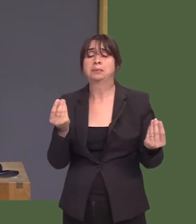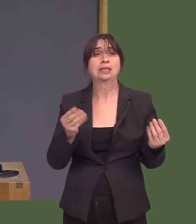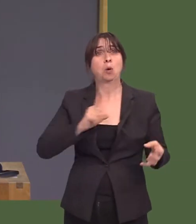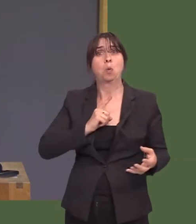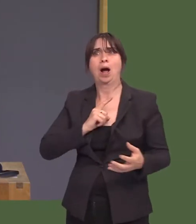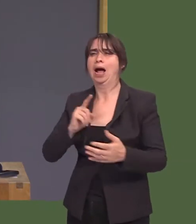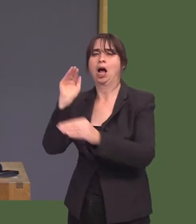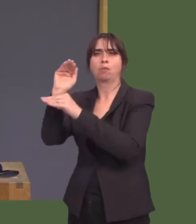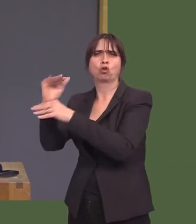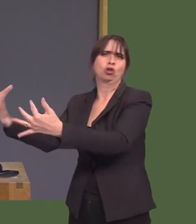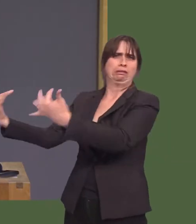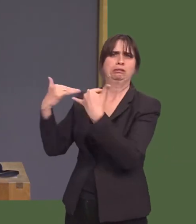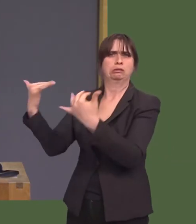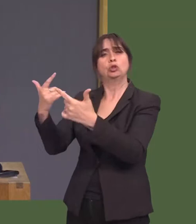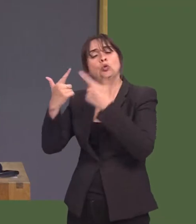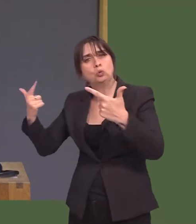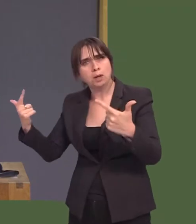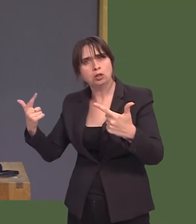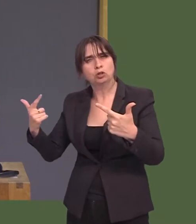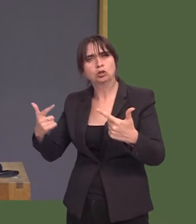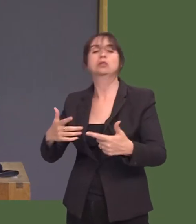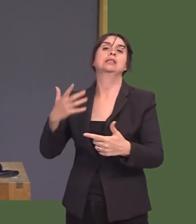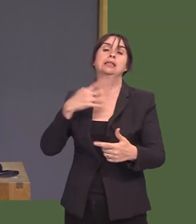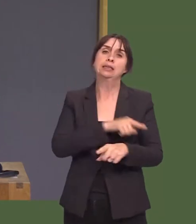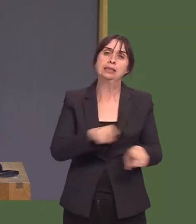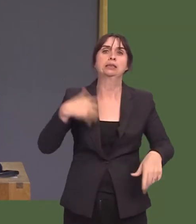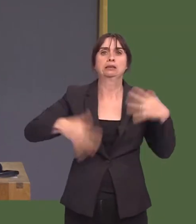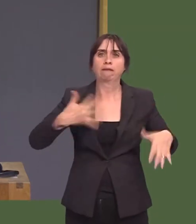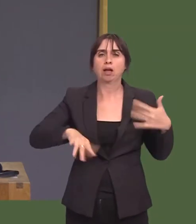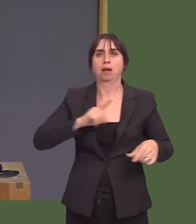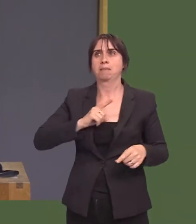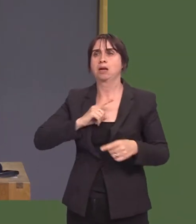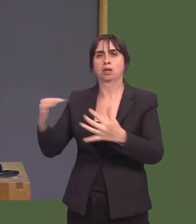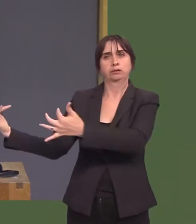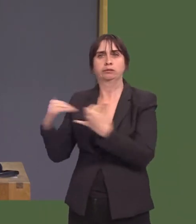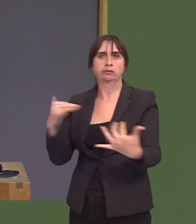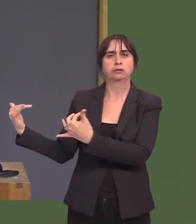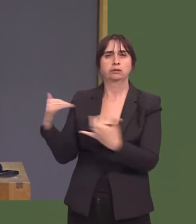Surely, firm control of unskilled and semi-skilled migration from the European Union, which can